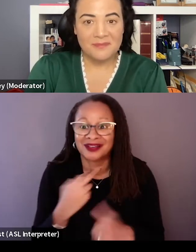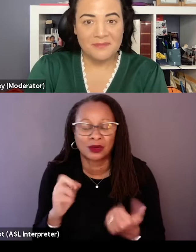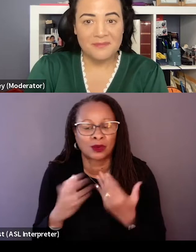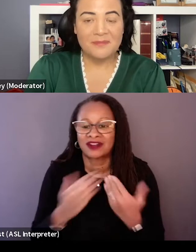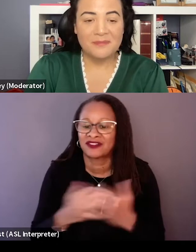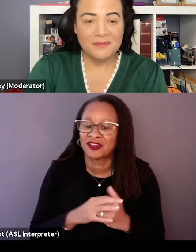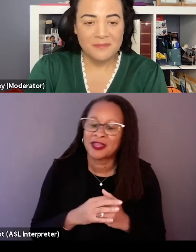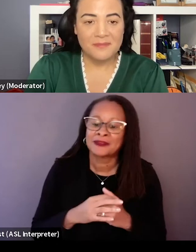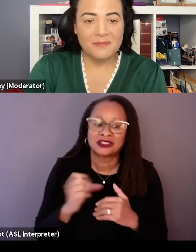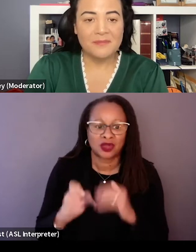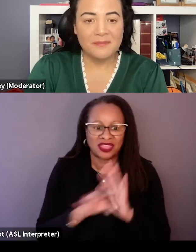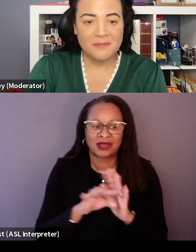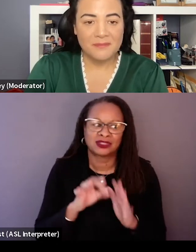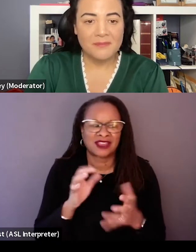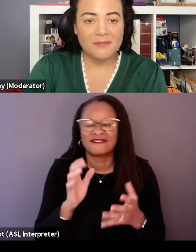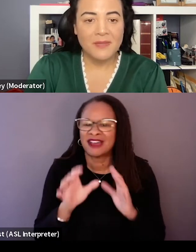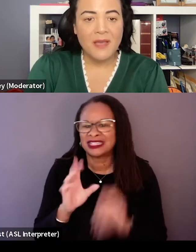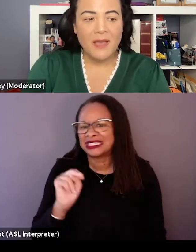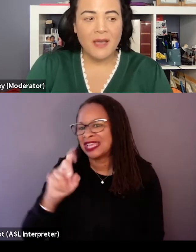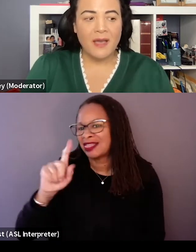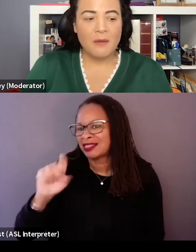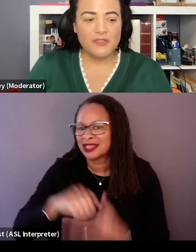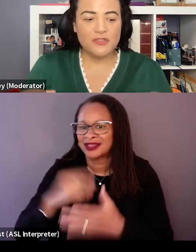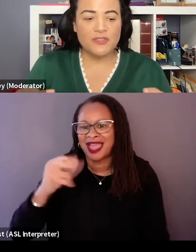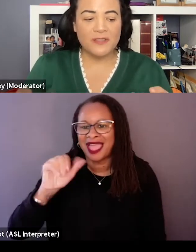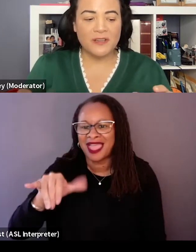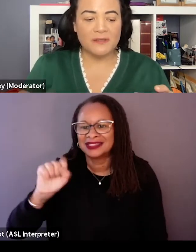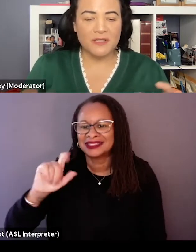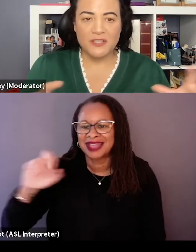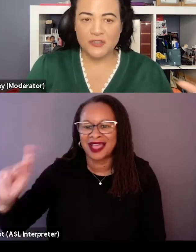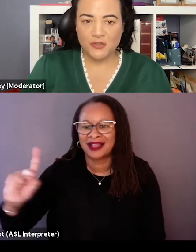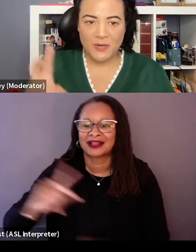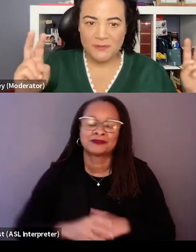was finding those needles in a haystack. How much did the initial script,